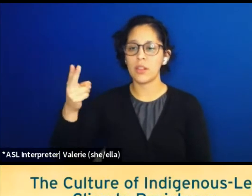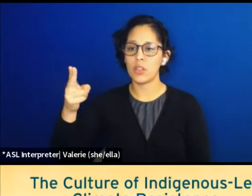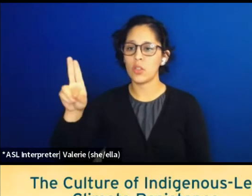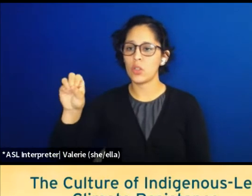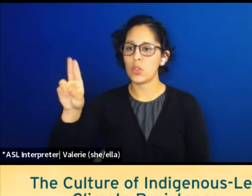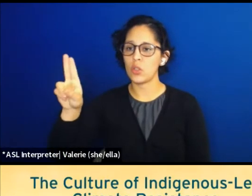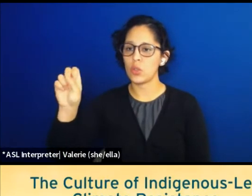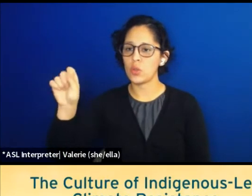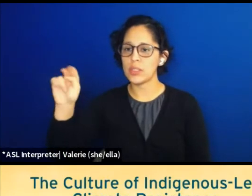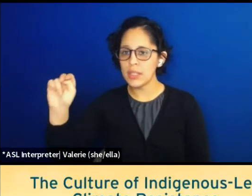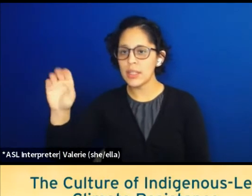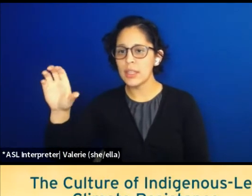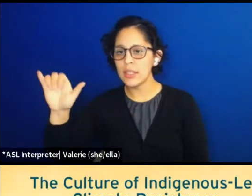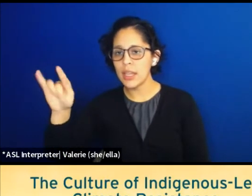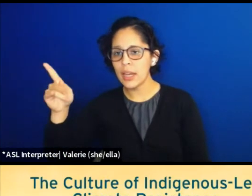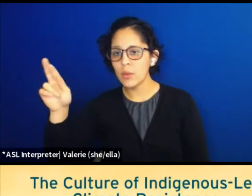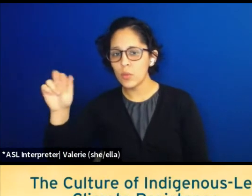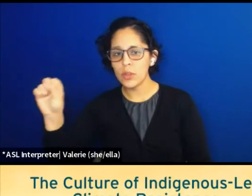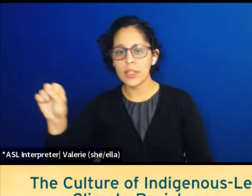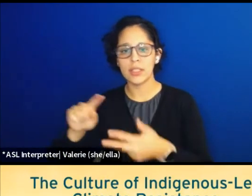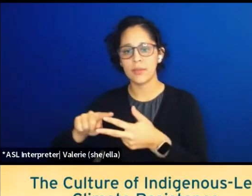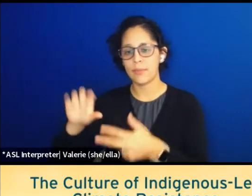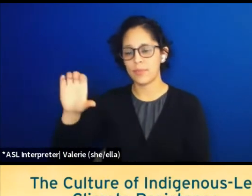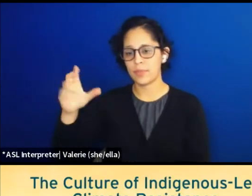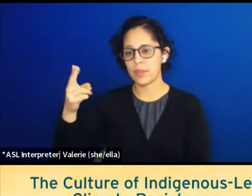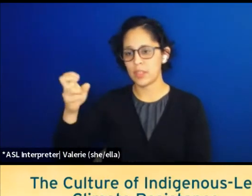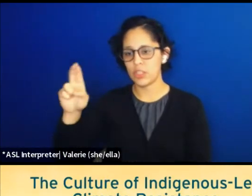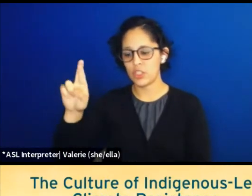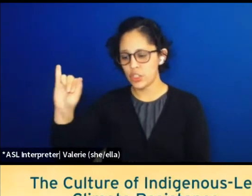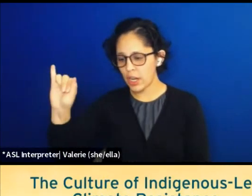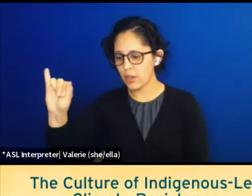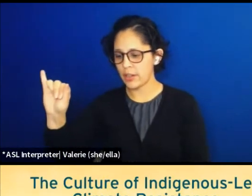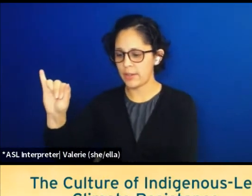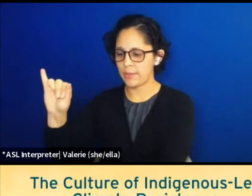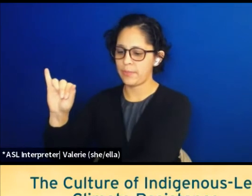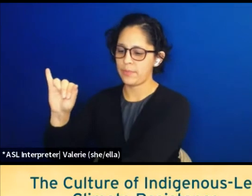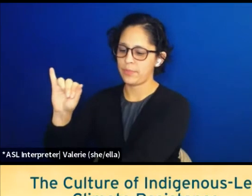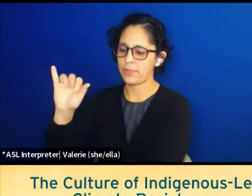Cherri Foytlin, Sachem HawkStorm, Nawashahu Yawanawa-Bergin.